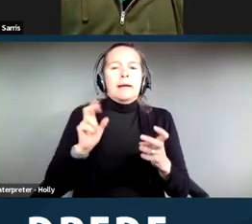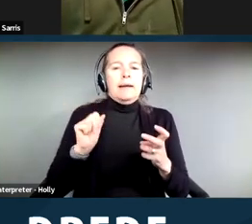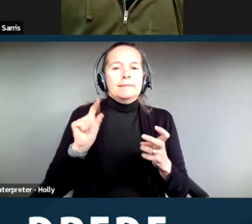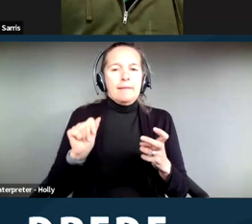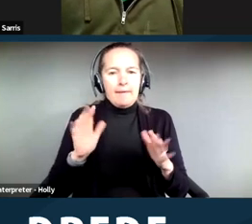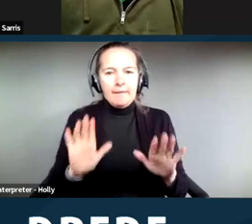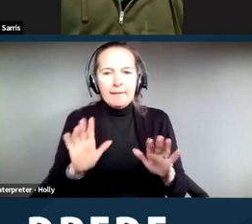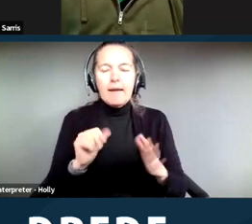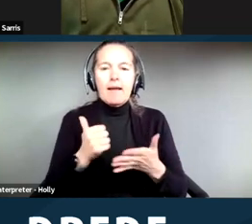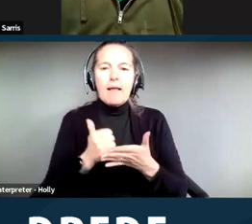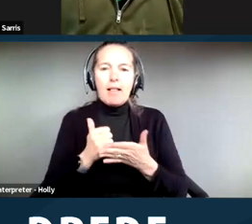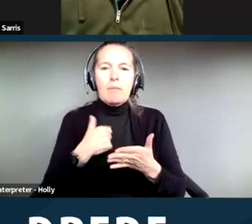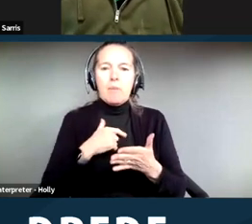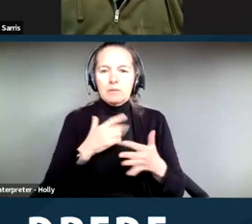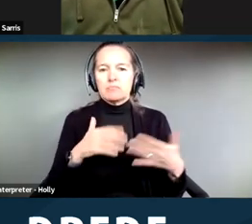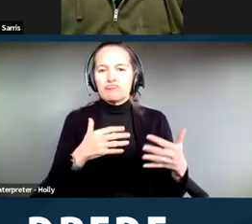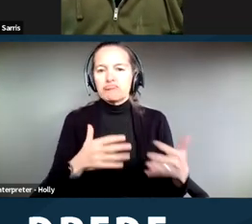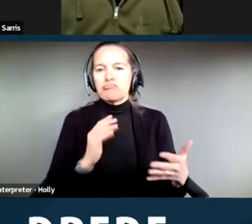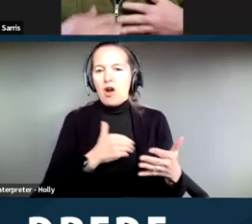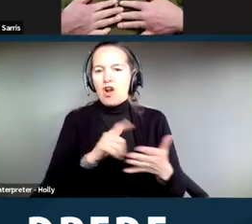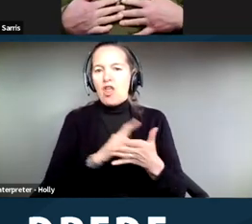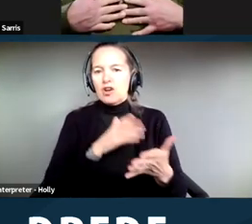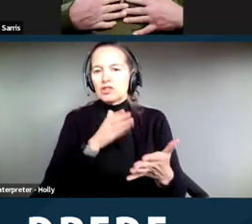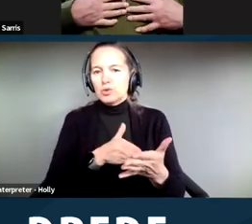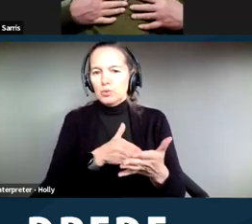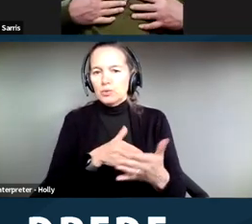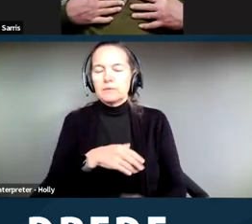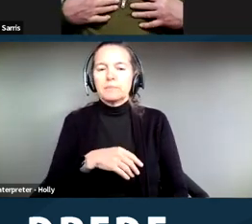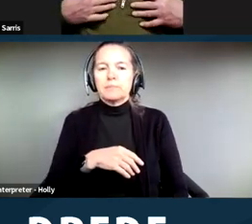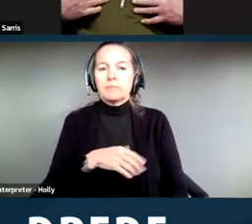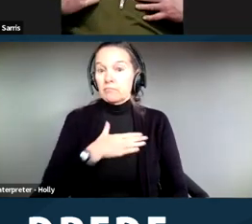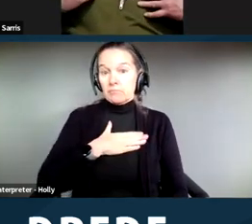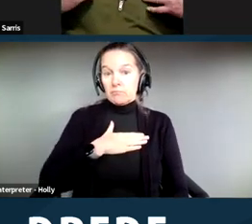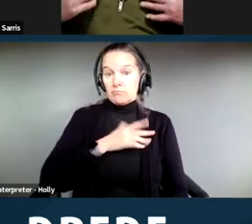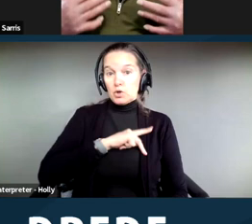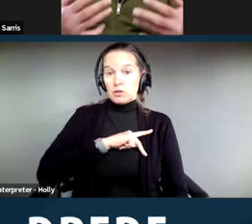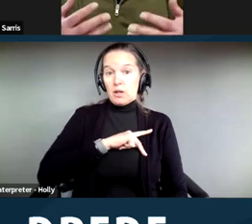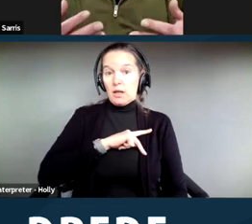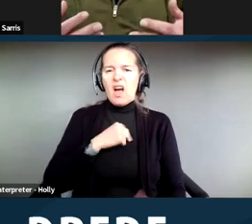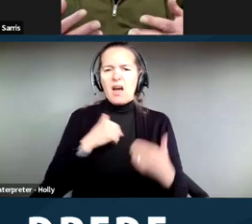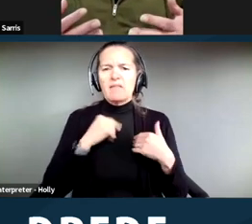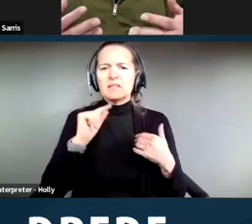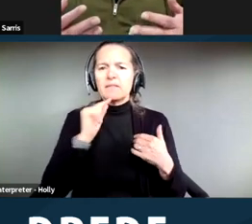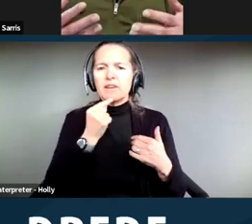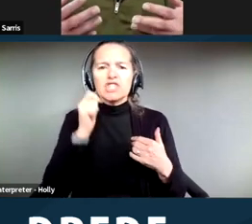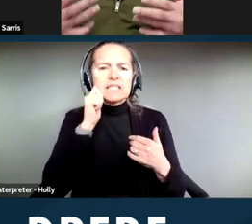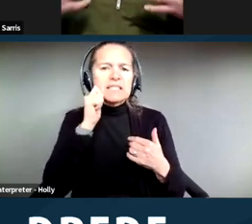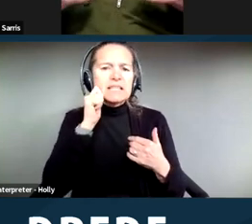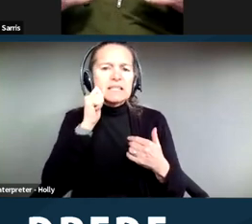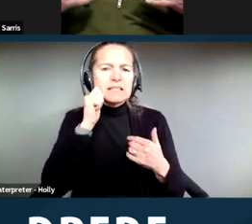lawsuit, and, you know, with me personally, you know, I have a severe skin disorder to where I